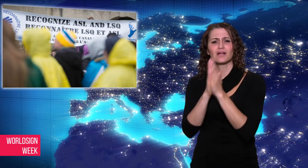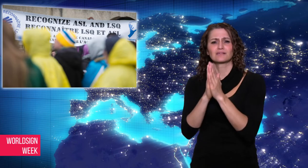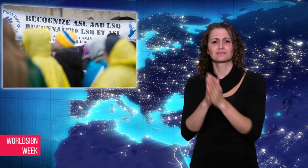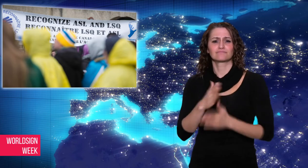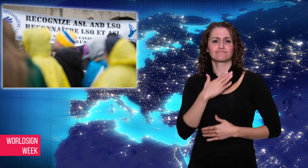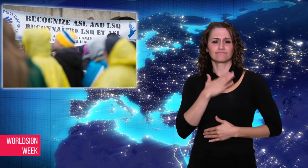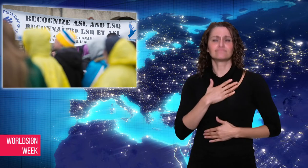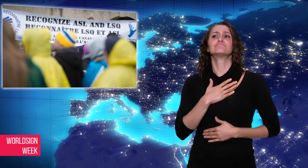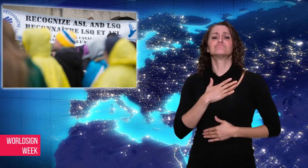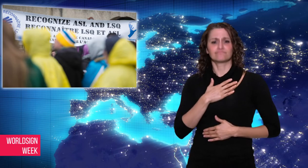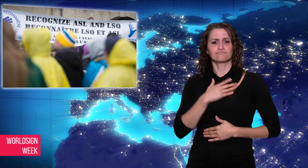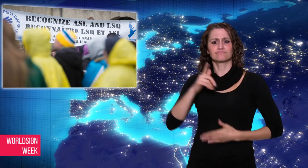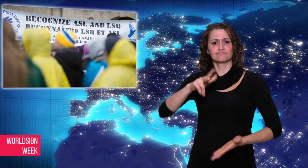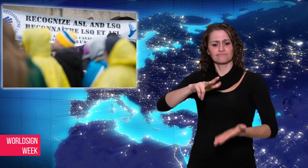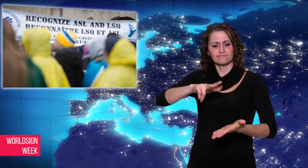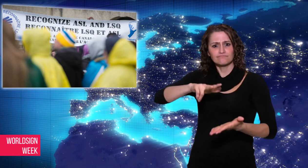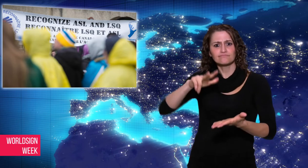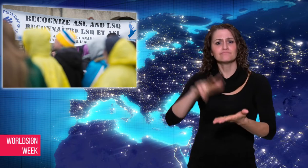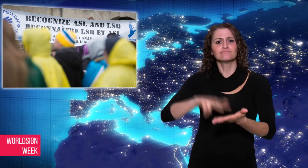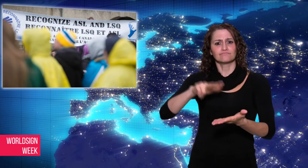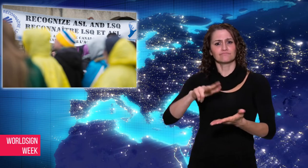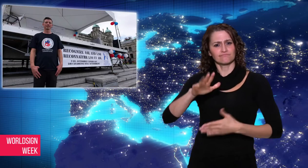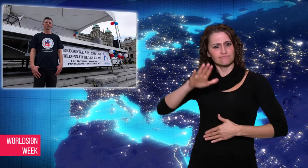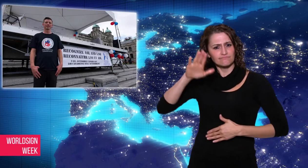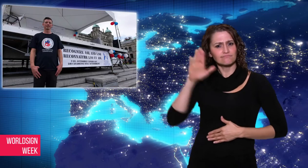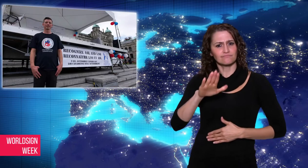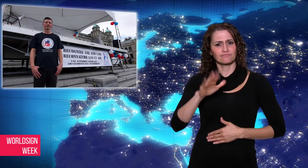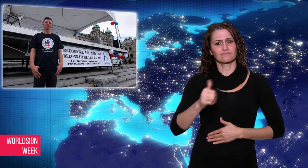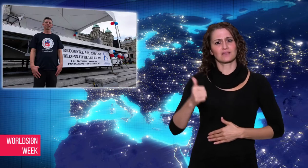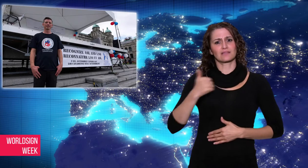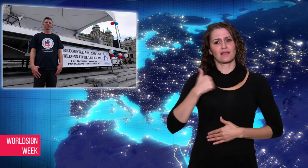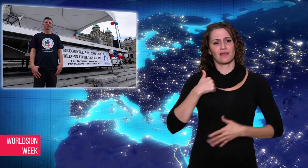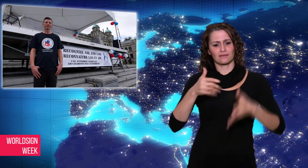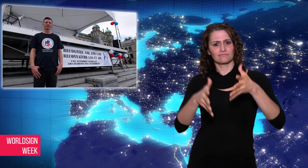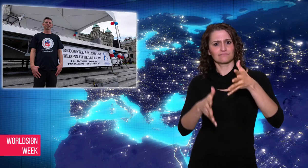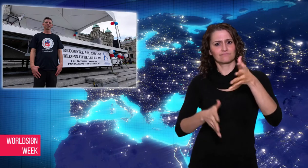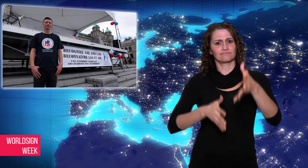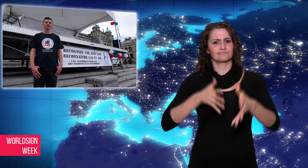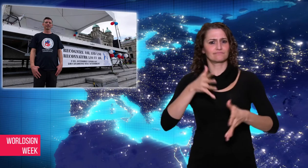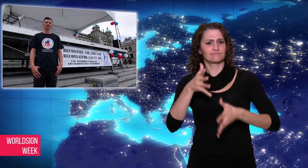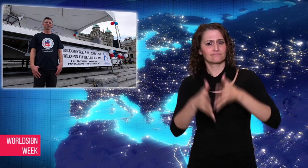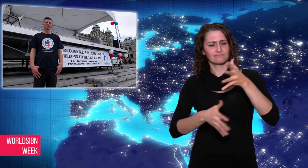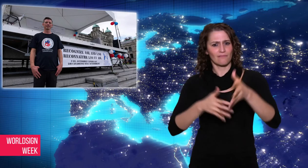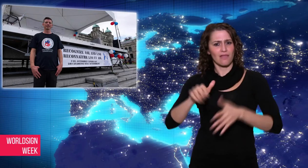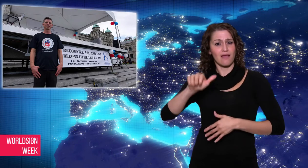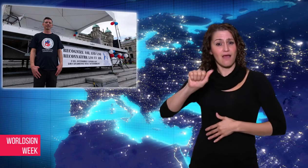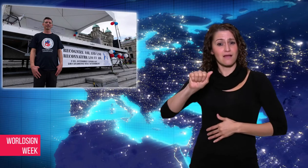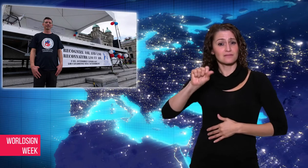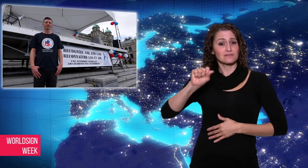Language (ASL), Indigenous Sign